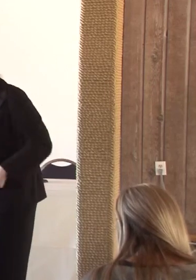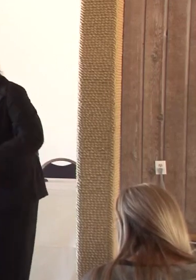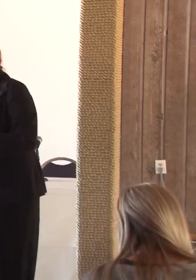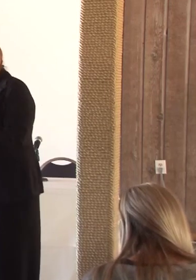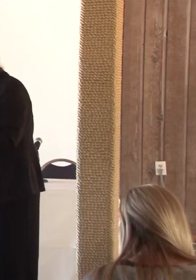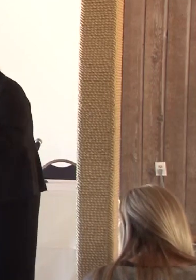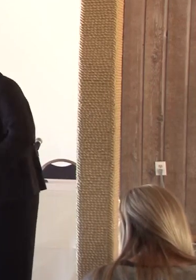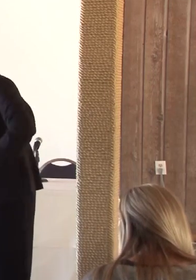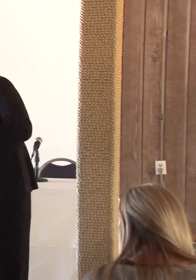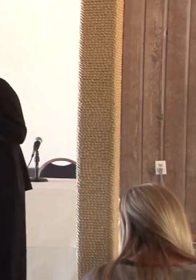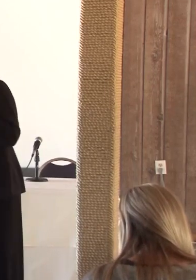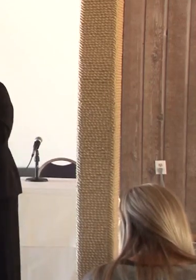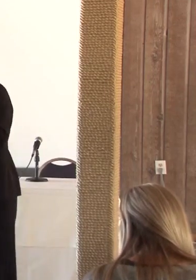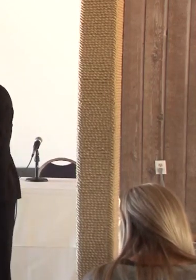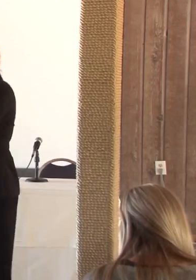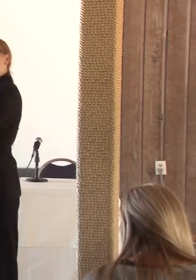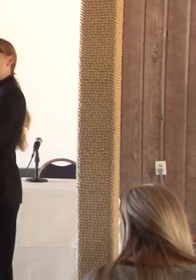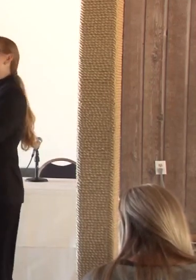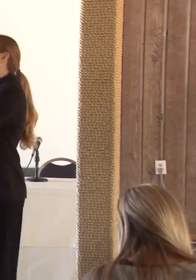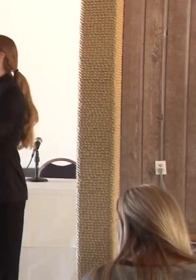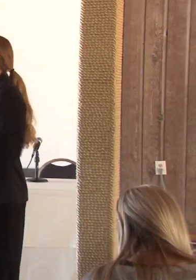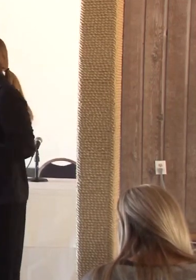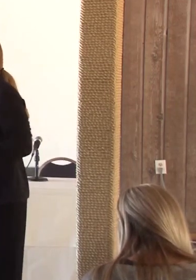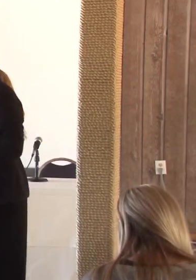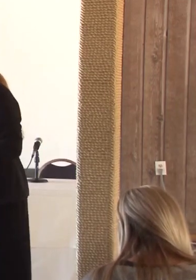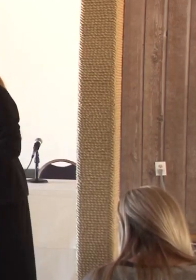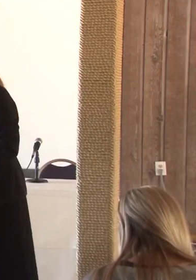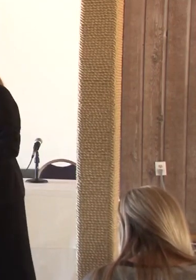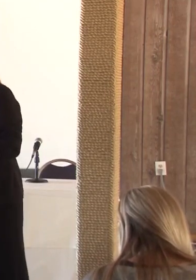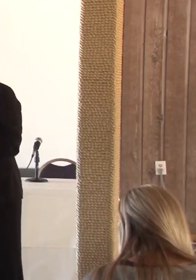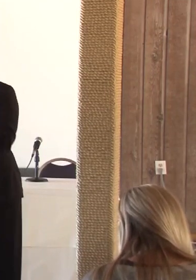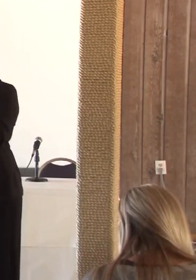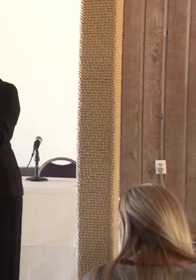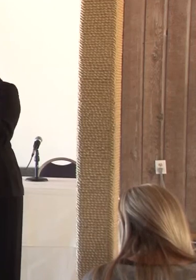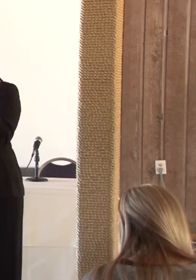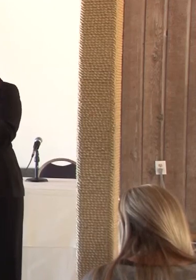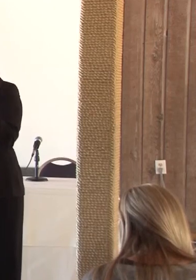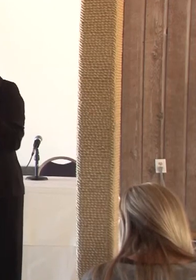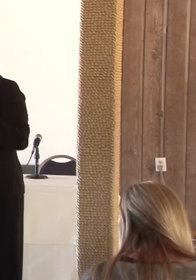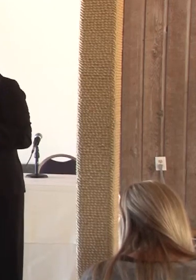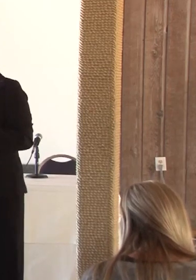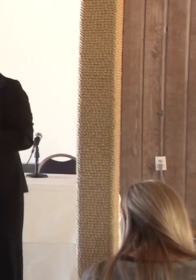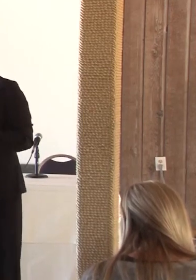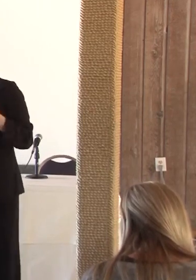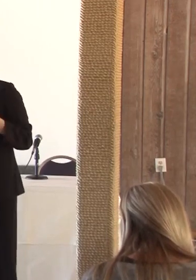in a different way. And I just want everyone to hear their stories as well.